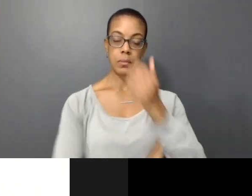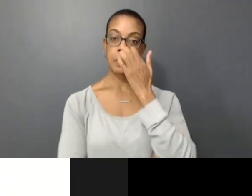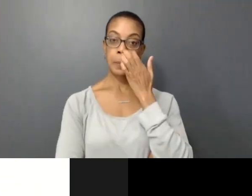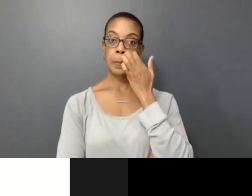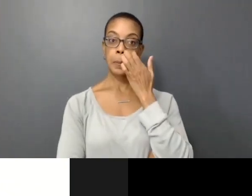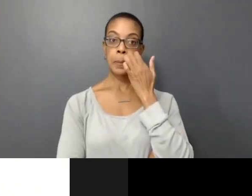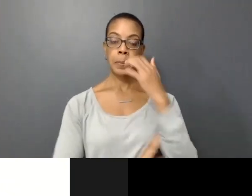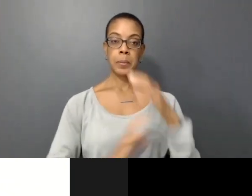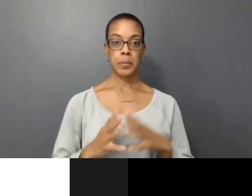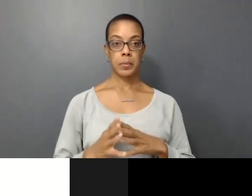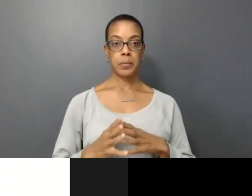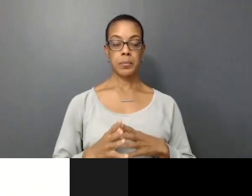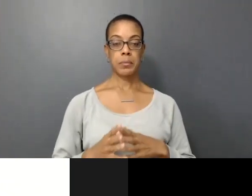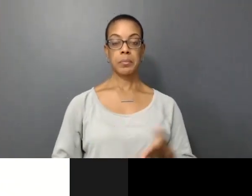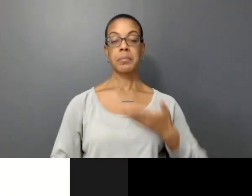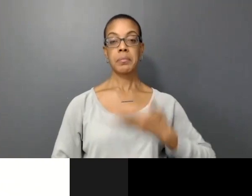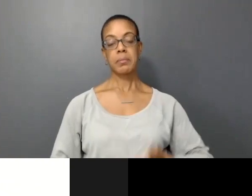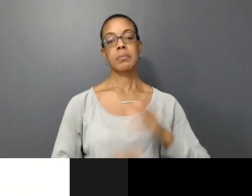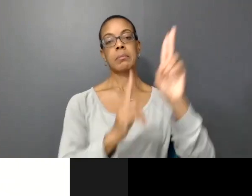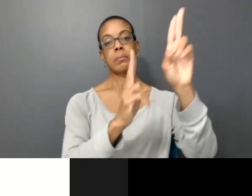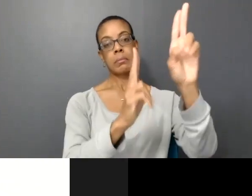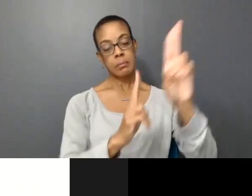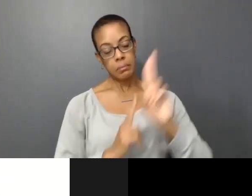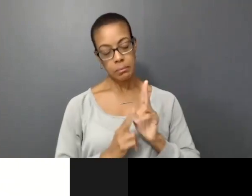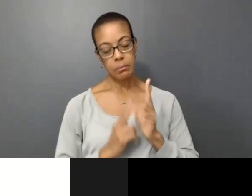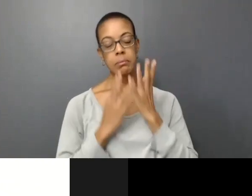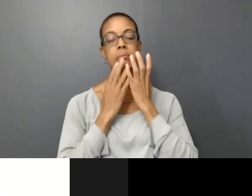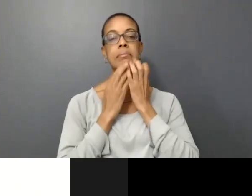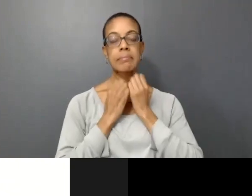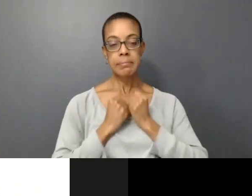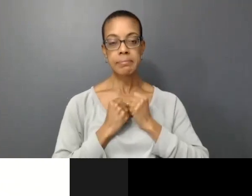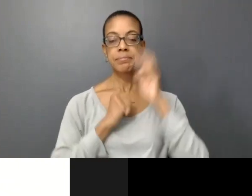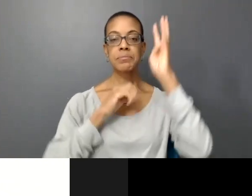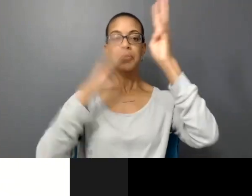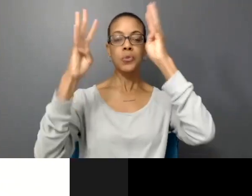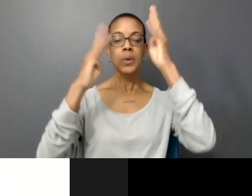I am humbly honored and deeply grateful for the creative inspiration I've received engaging